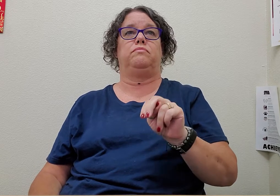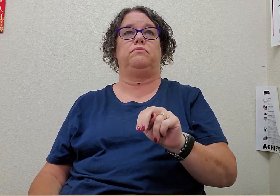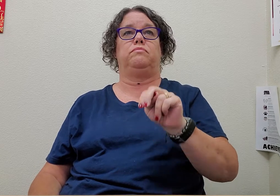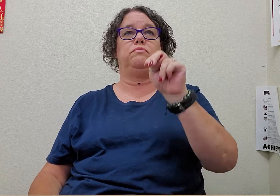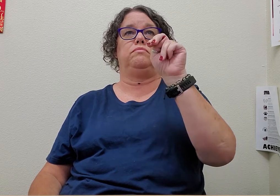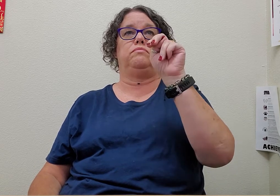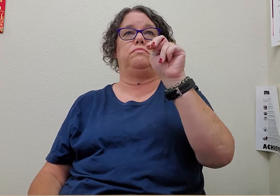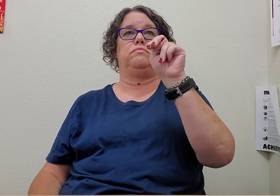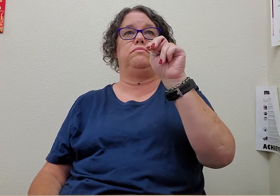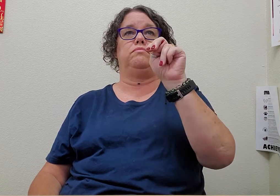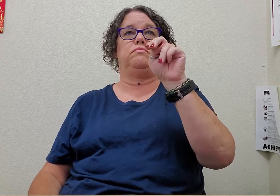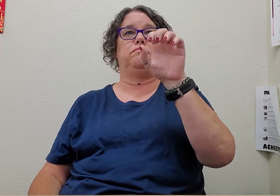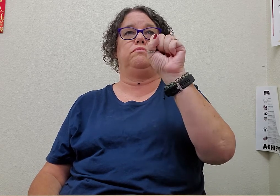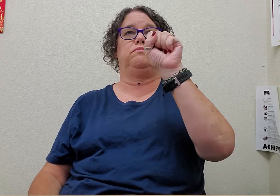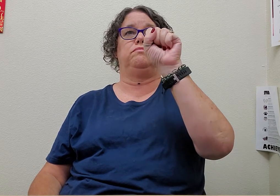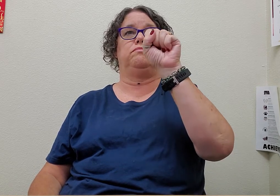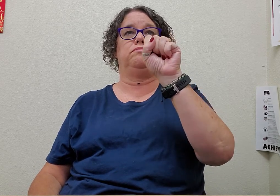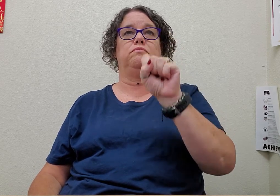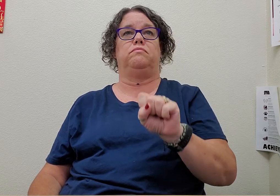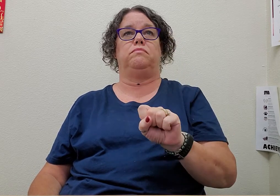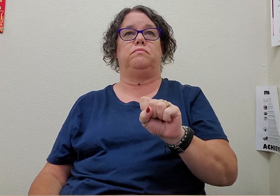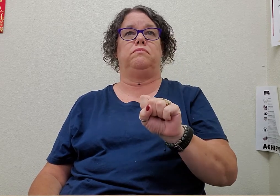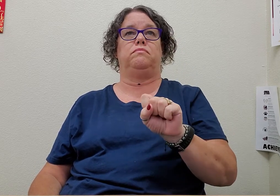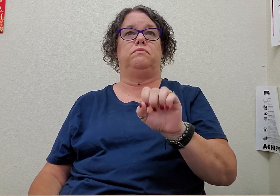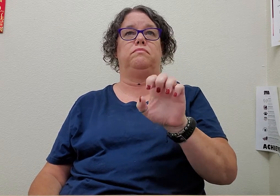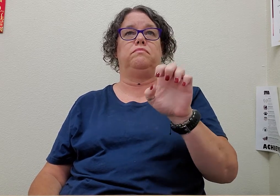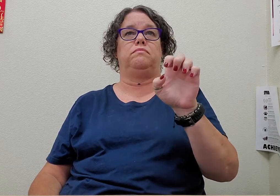north south east